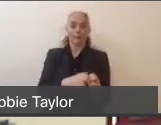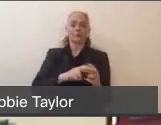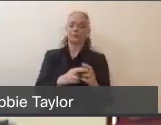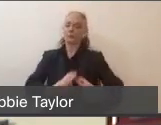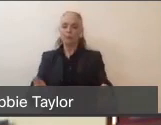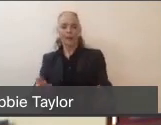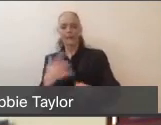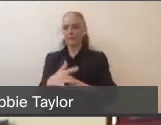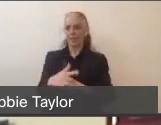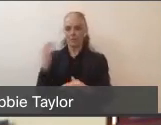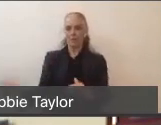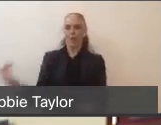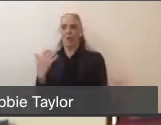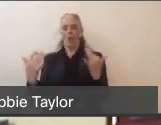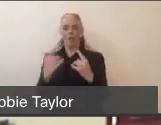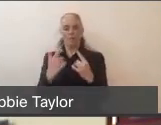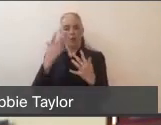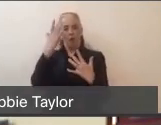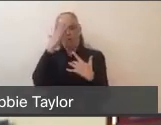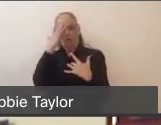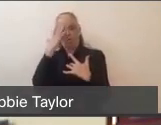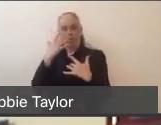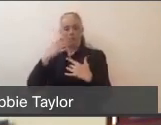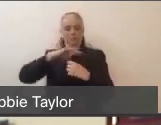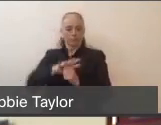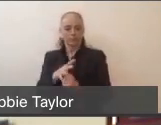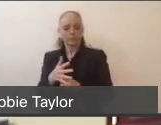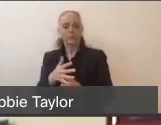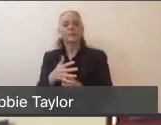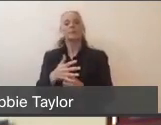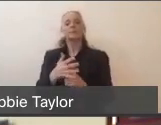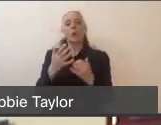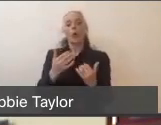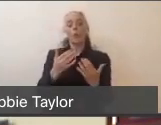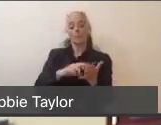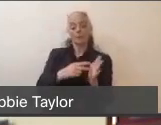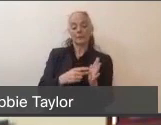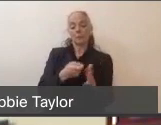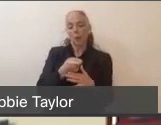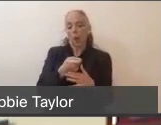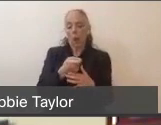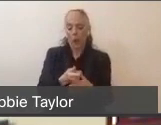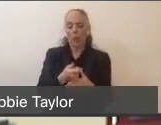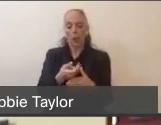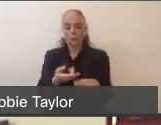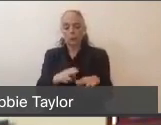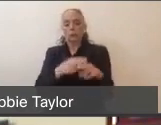And so the steps of minor surge are helping us stay away from moderate surge. Part of moderate surge is setting up the field treatment sites